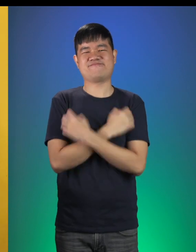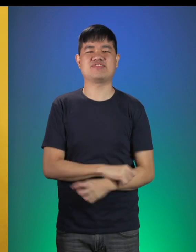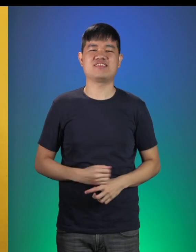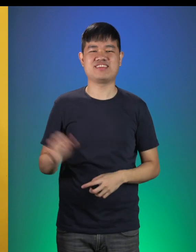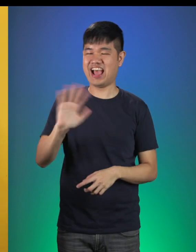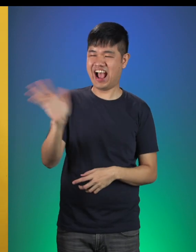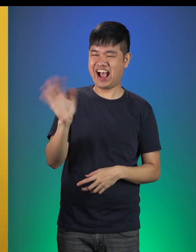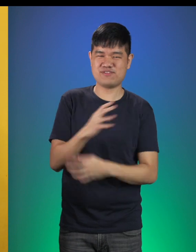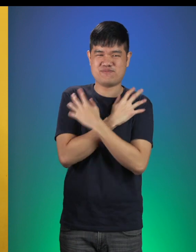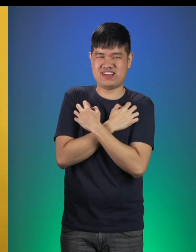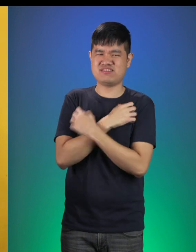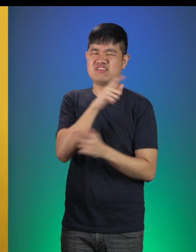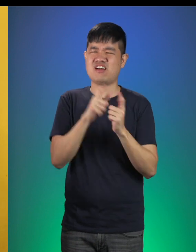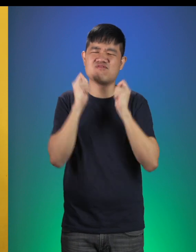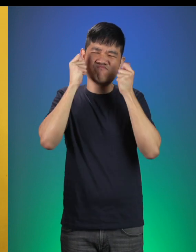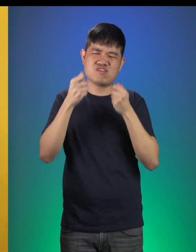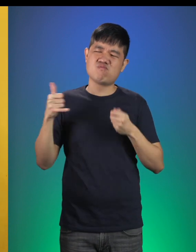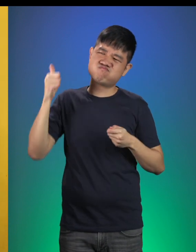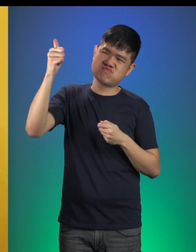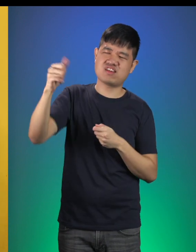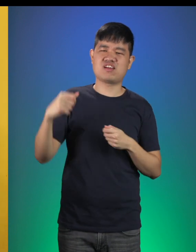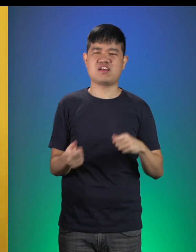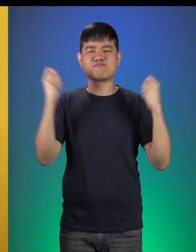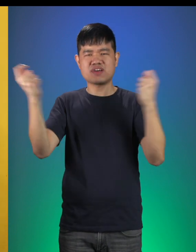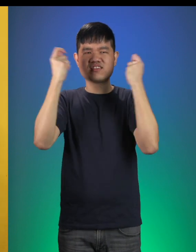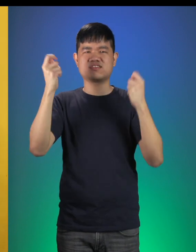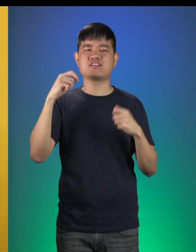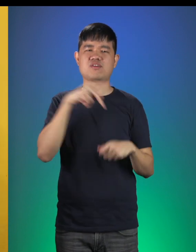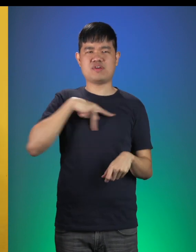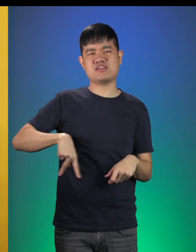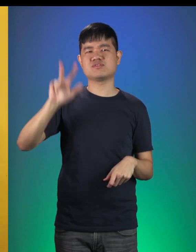Little Red was on the way to the Castle to celebrate The Princess’ 3rd Birthday.